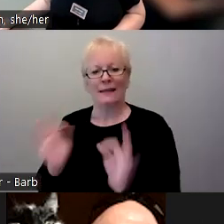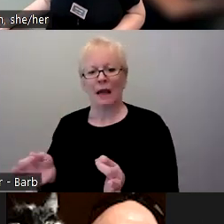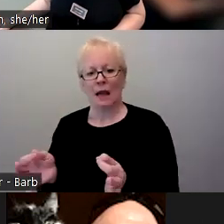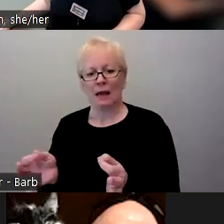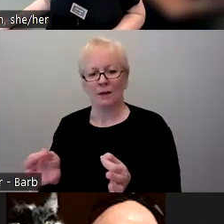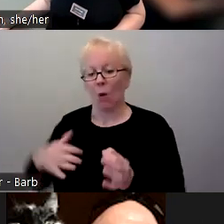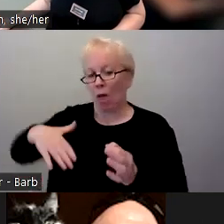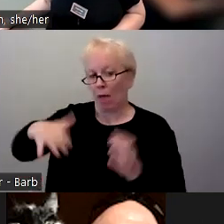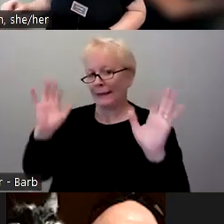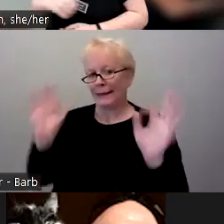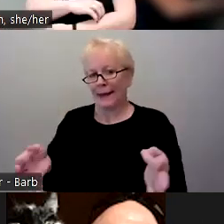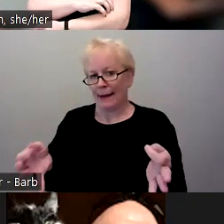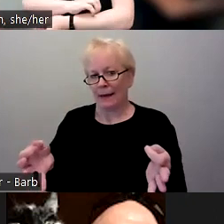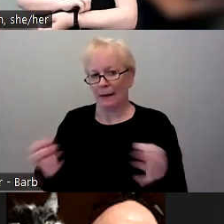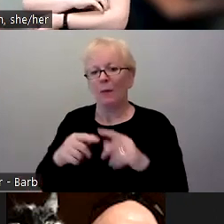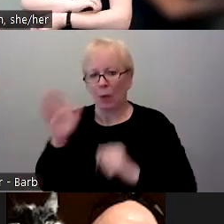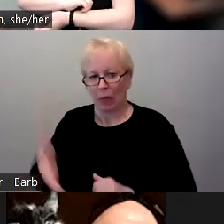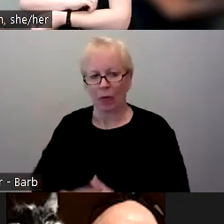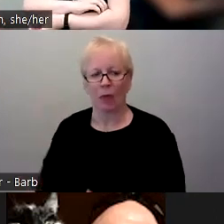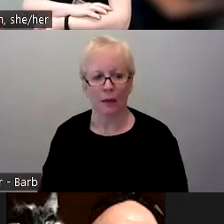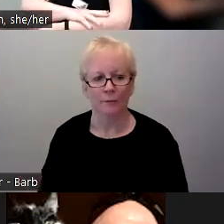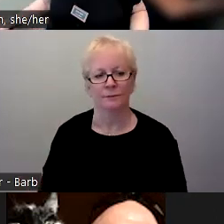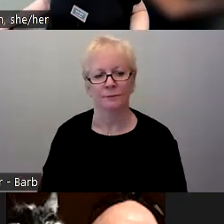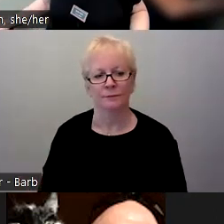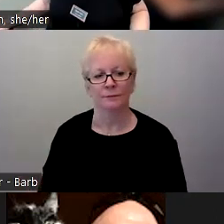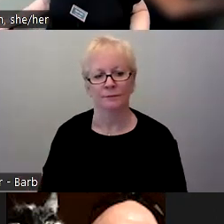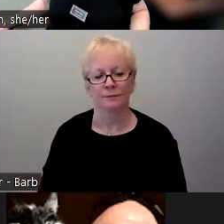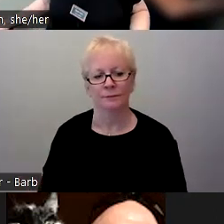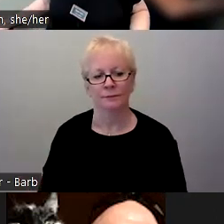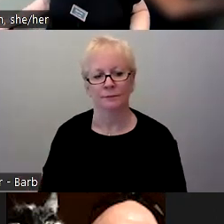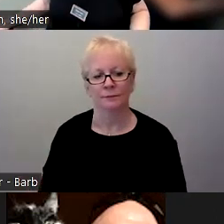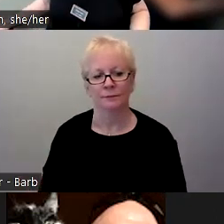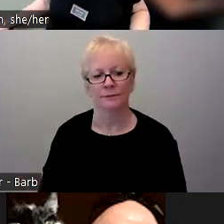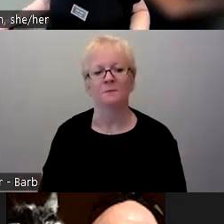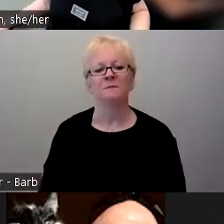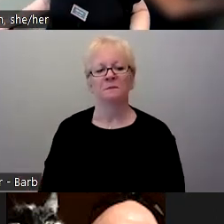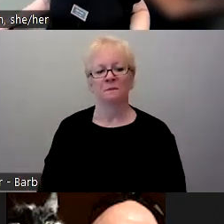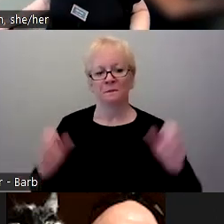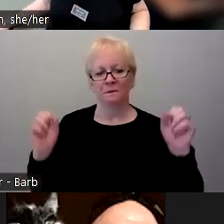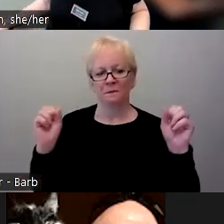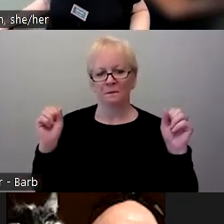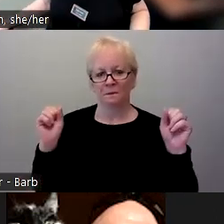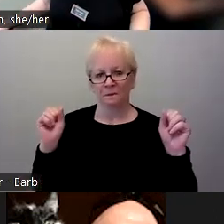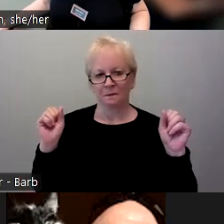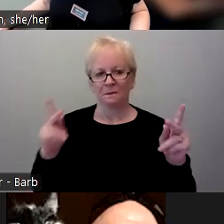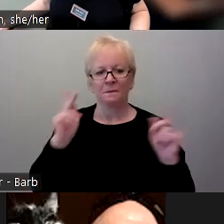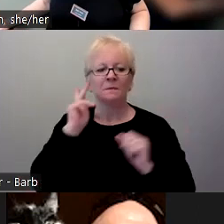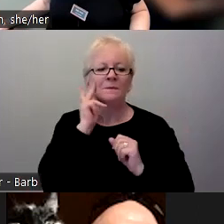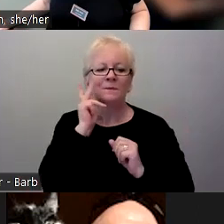Well, let's see. Yes, months ahead.